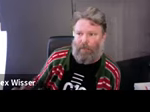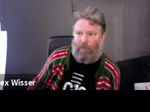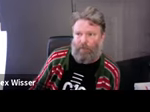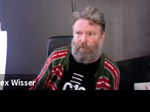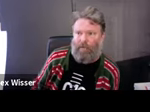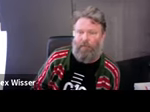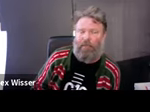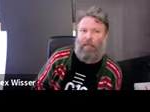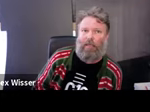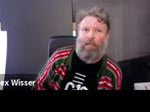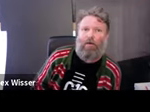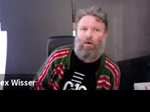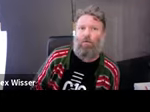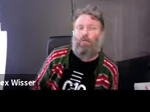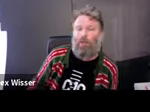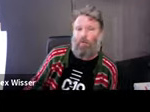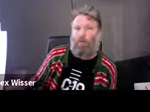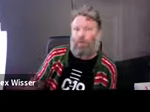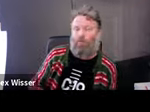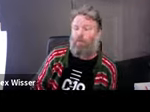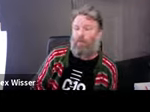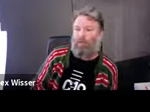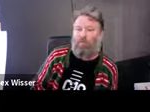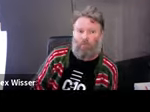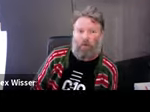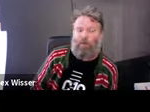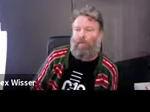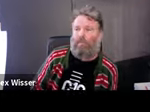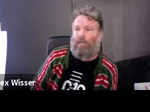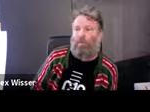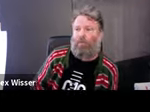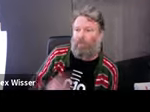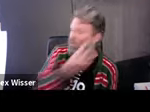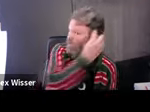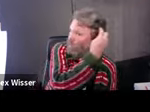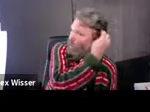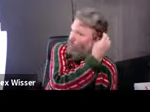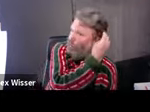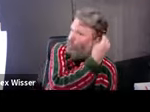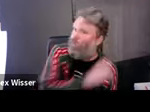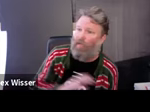art-making that KSCA holds, then we would call it a KSCA project. From